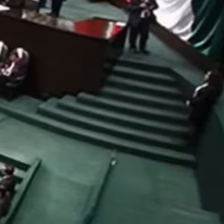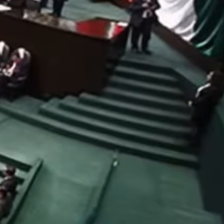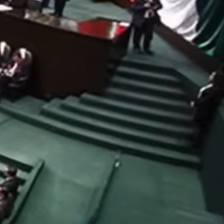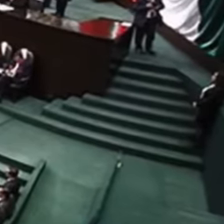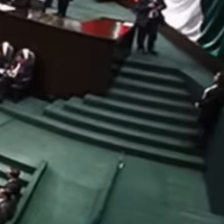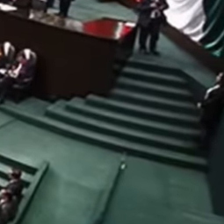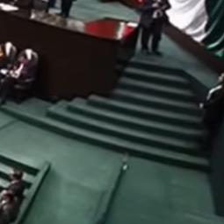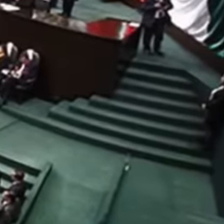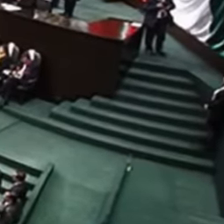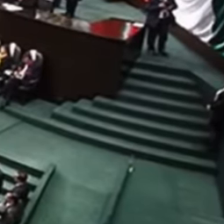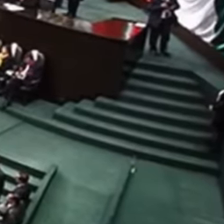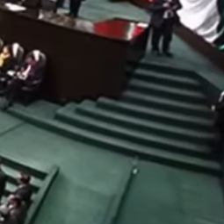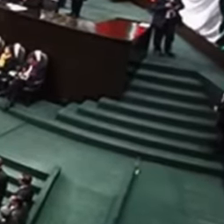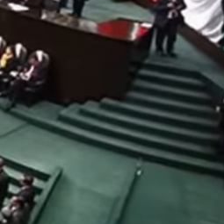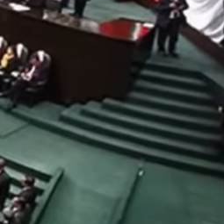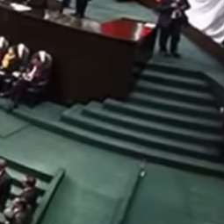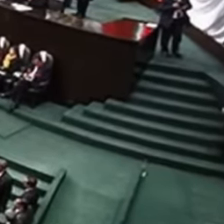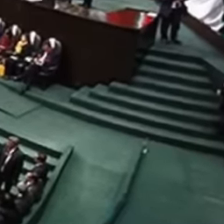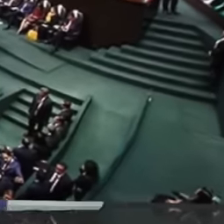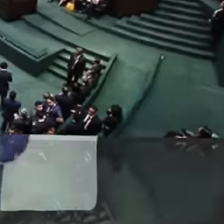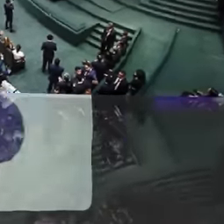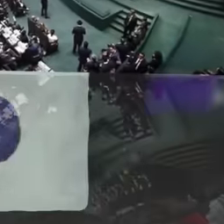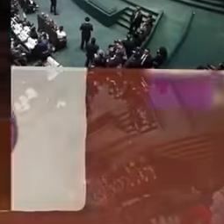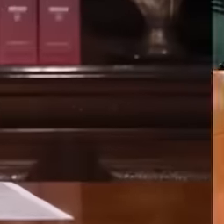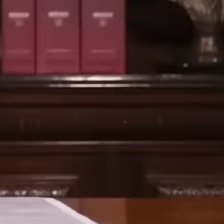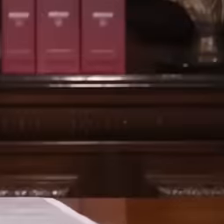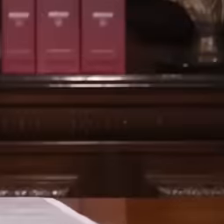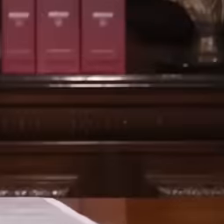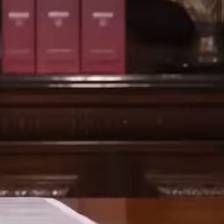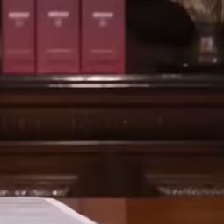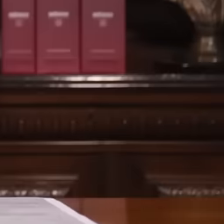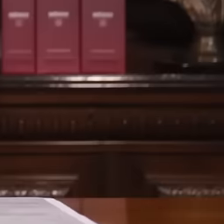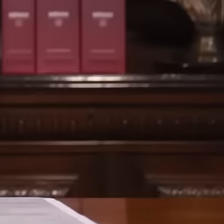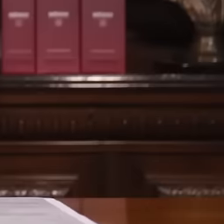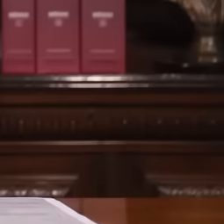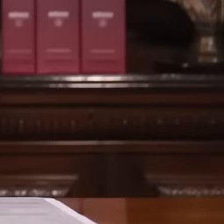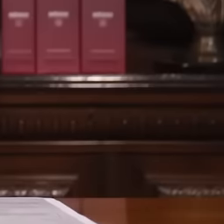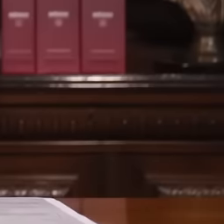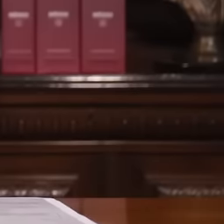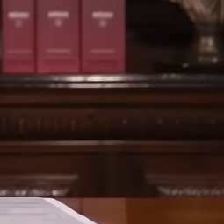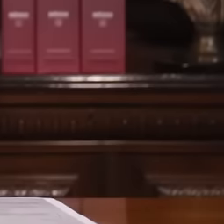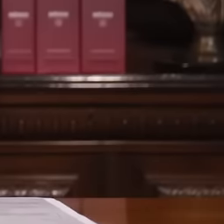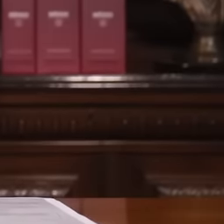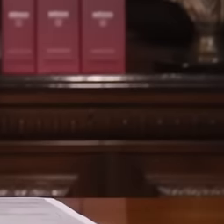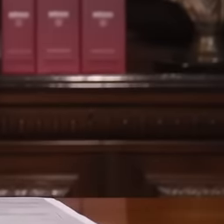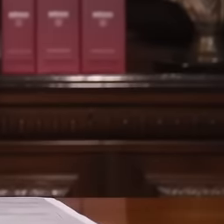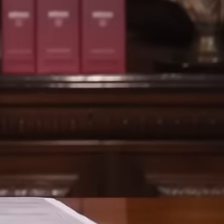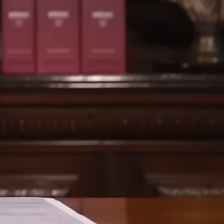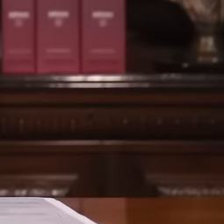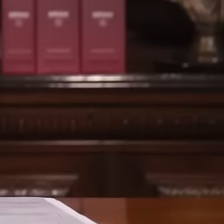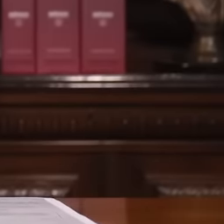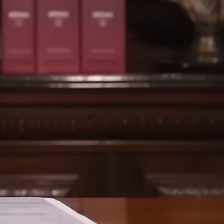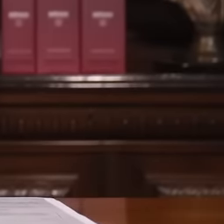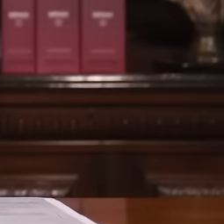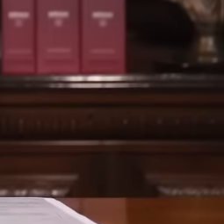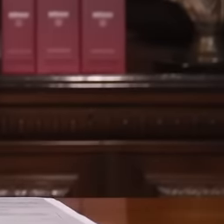has a majority to approve the laws that the president initiated. This leaves the table